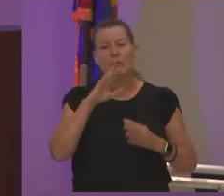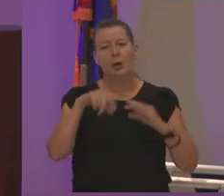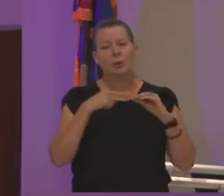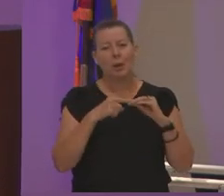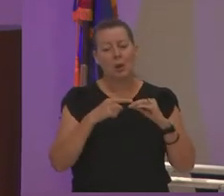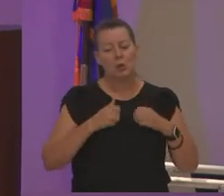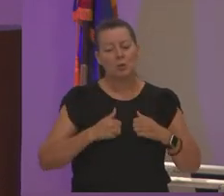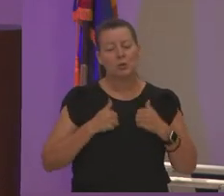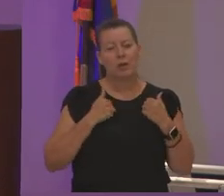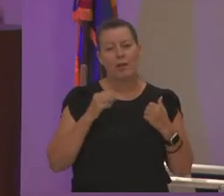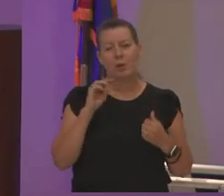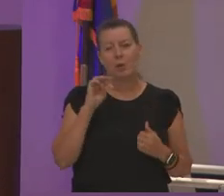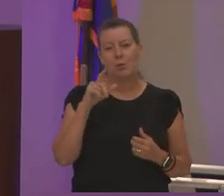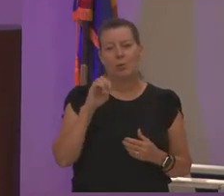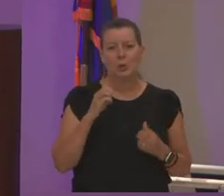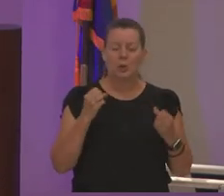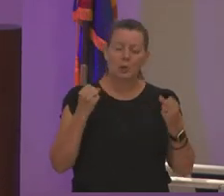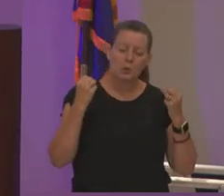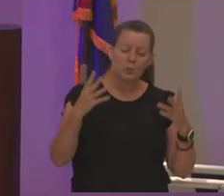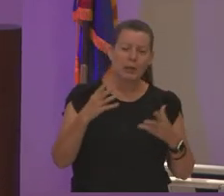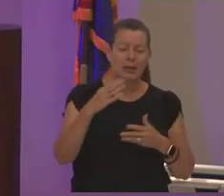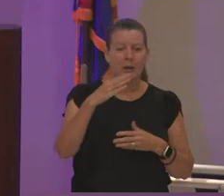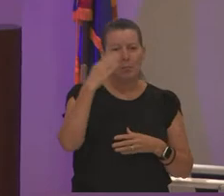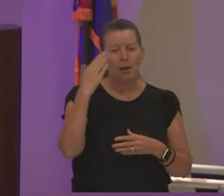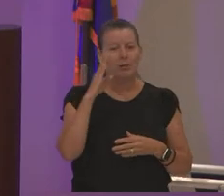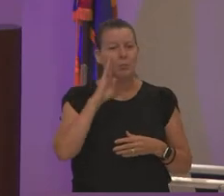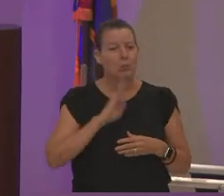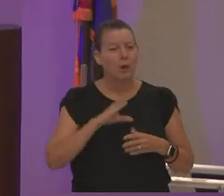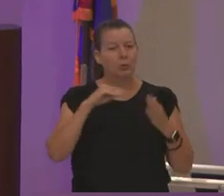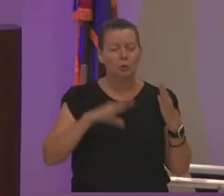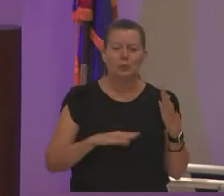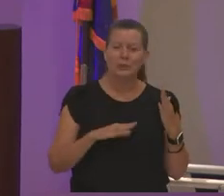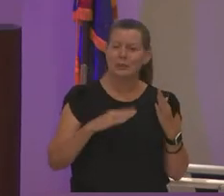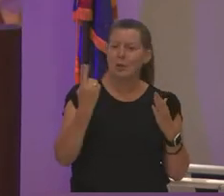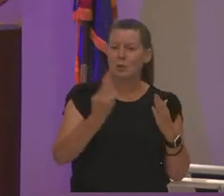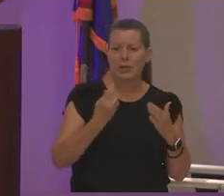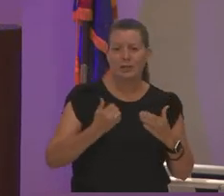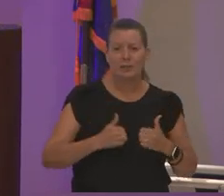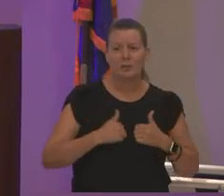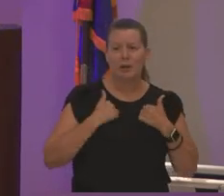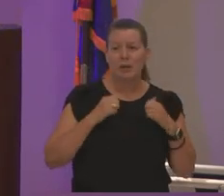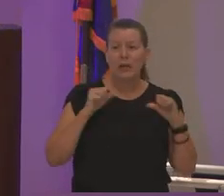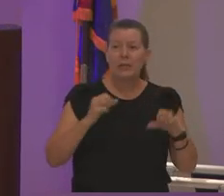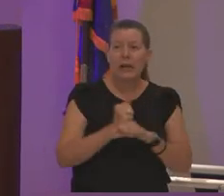too many of our black and brown students are just surviving can i get a bus pass can i eat today